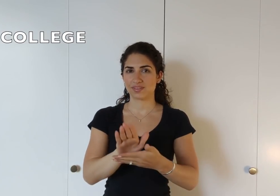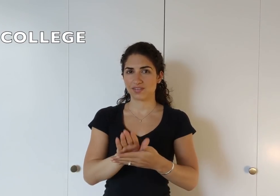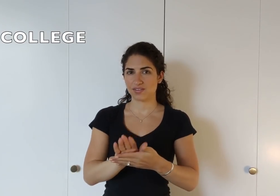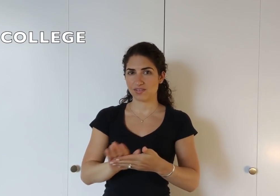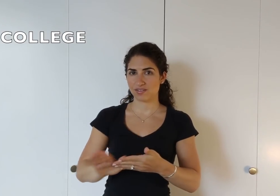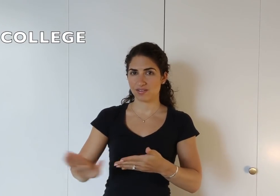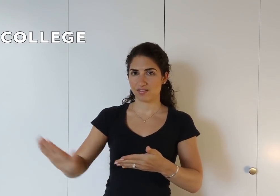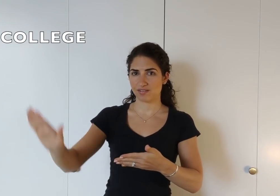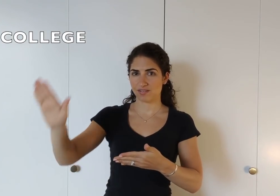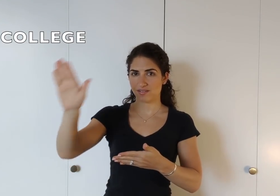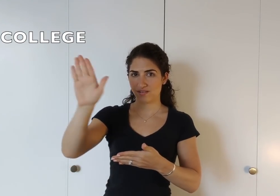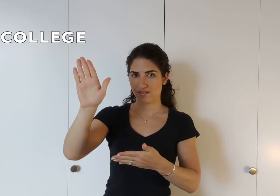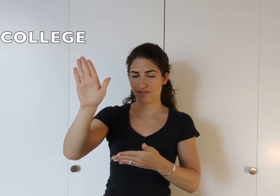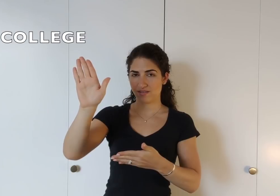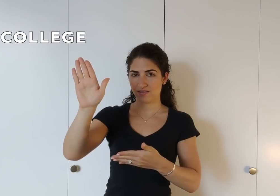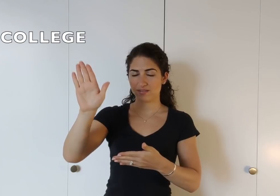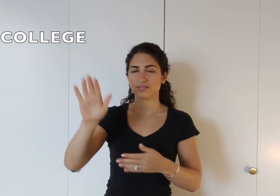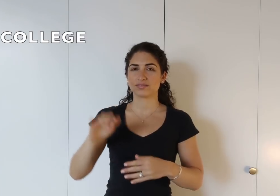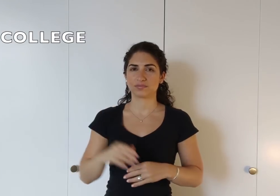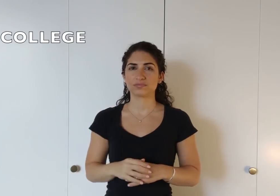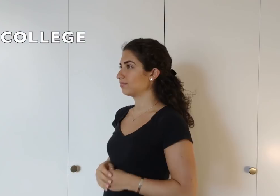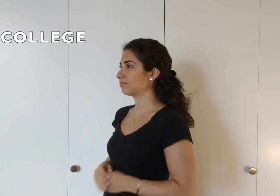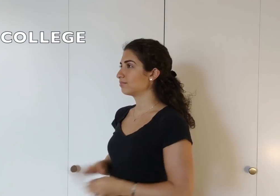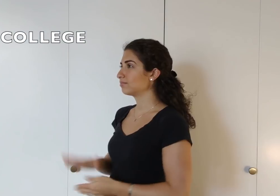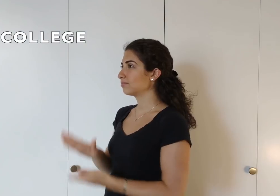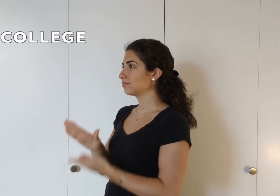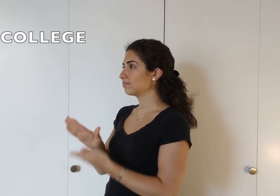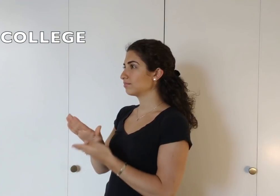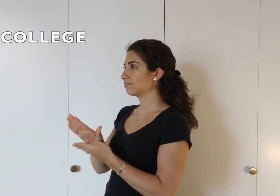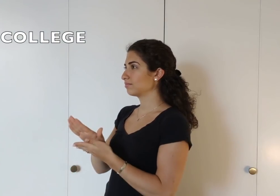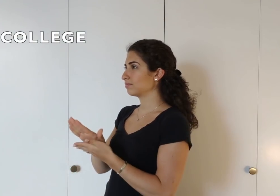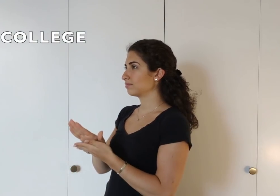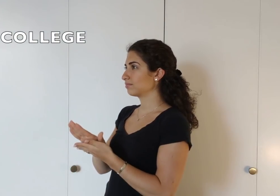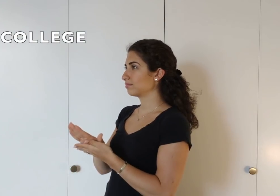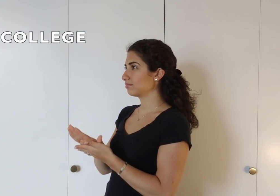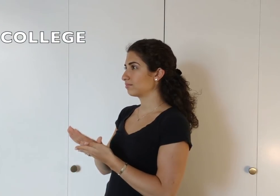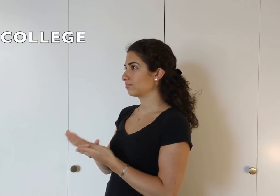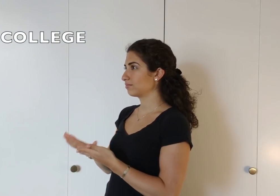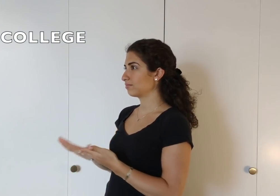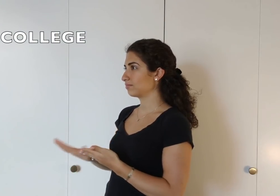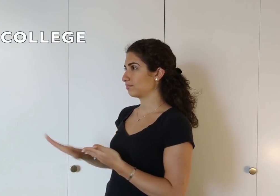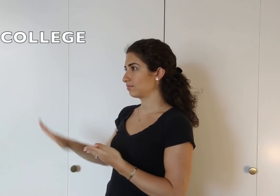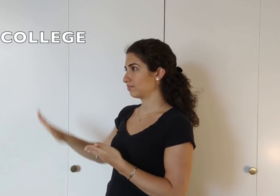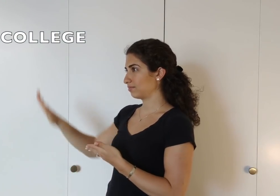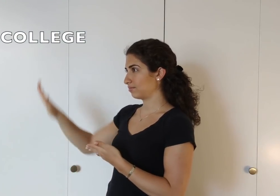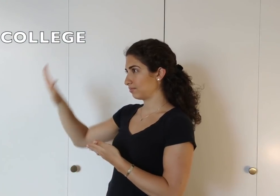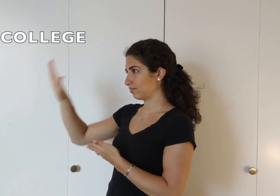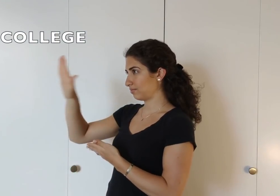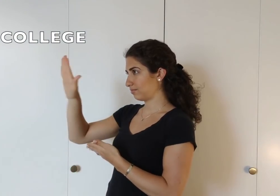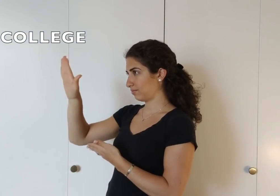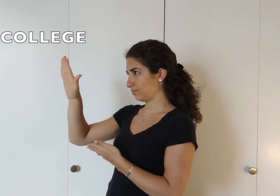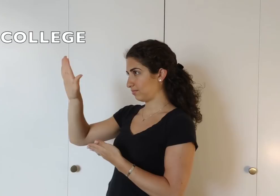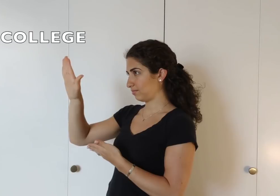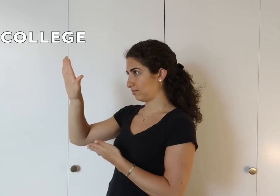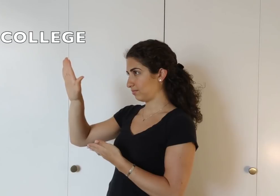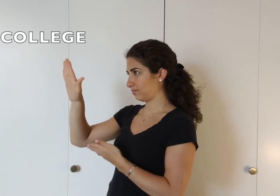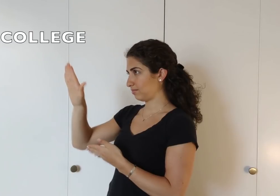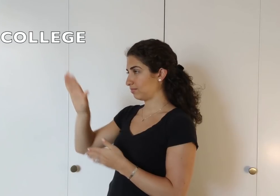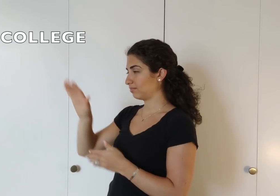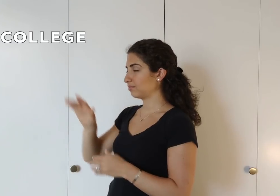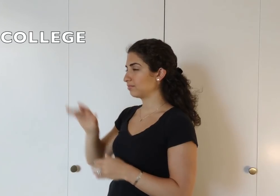College. College.